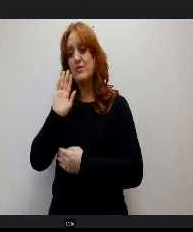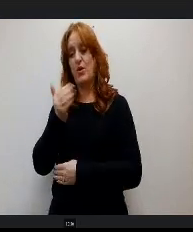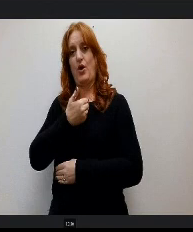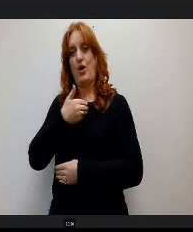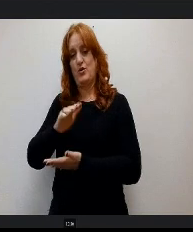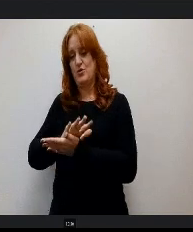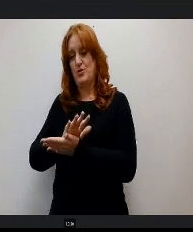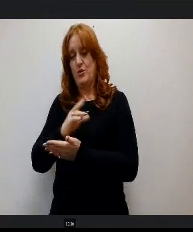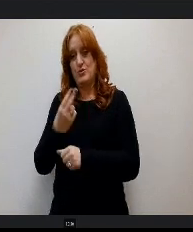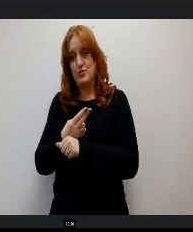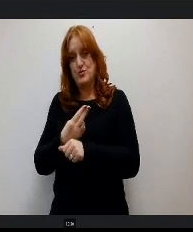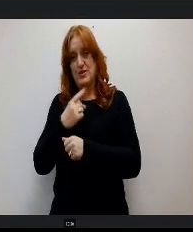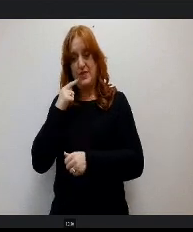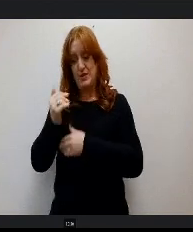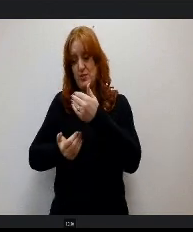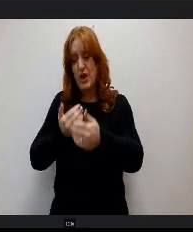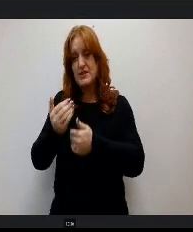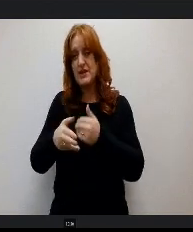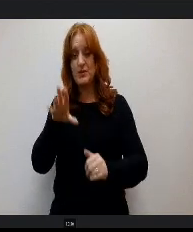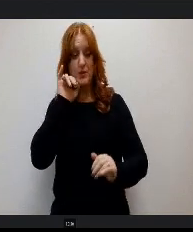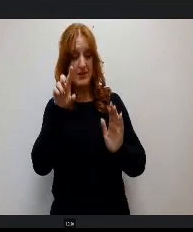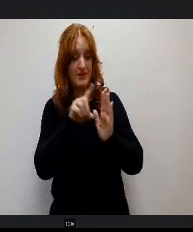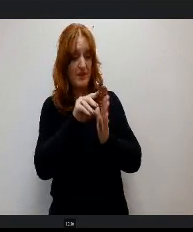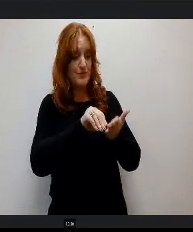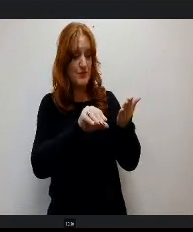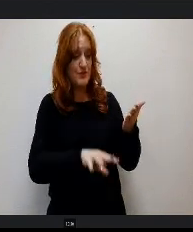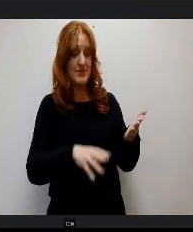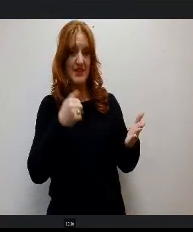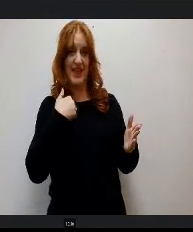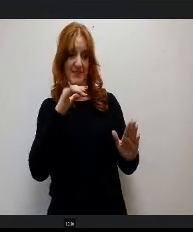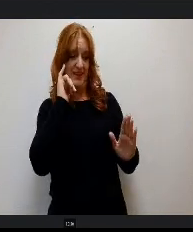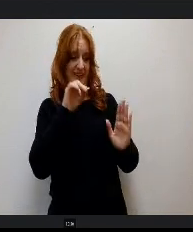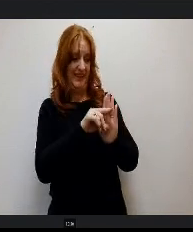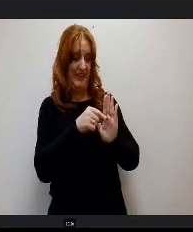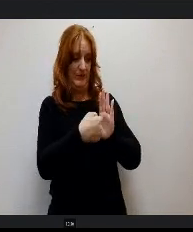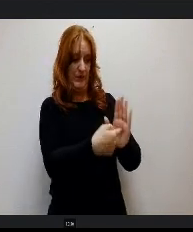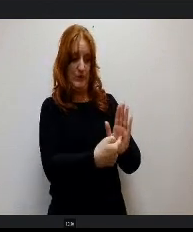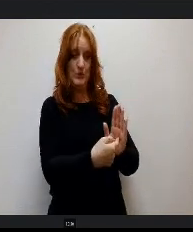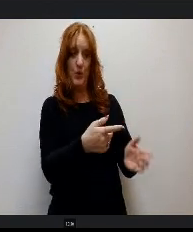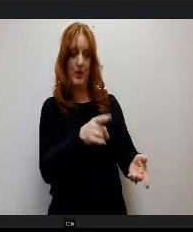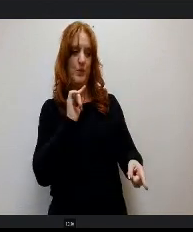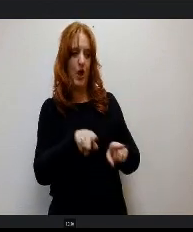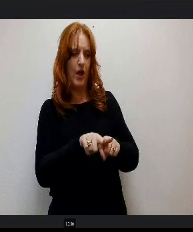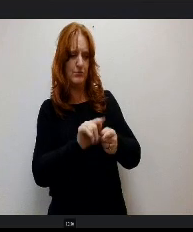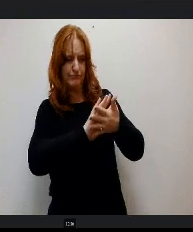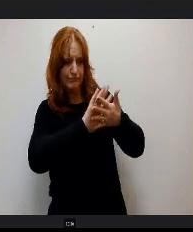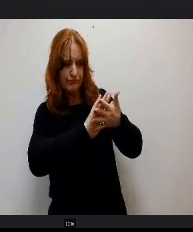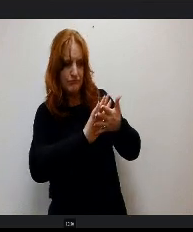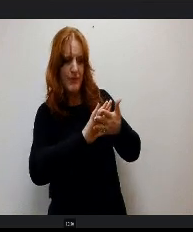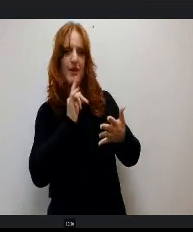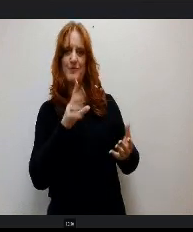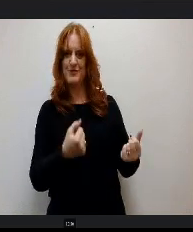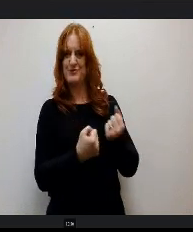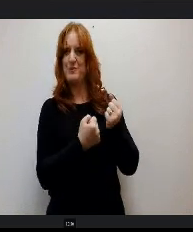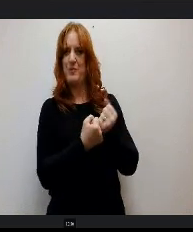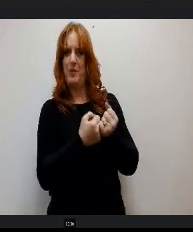we can identify students who have indicators of dyslexia we can further screen them, and then we can support them. It's a time